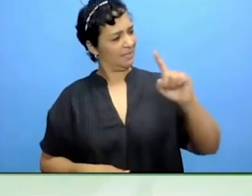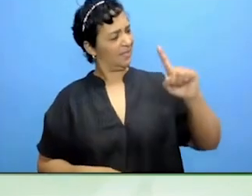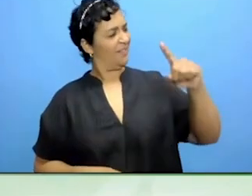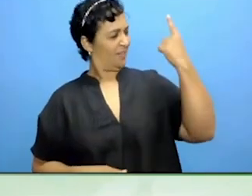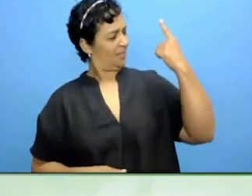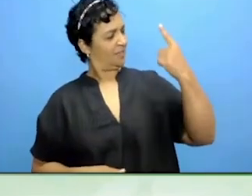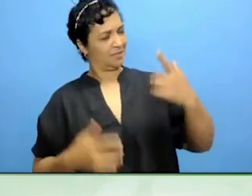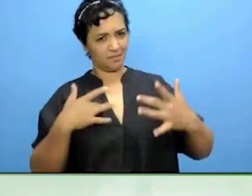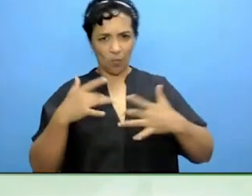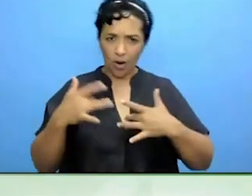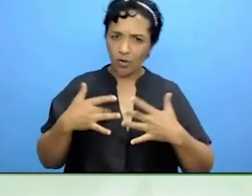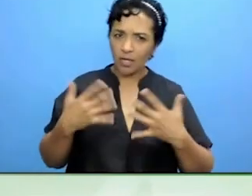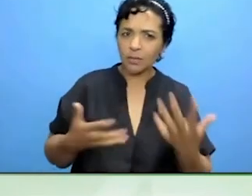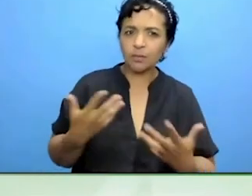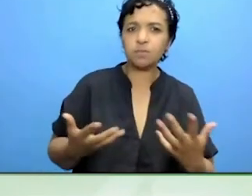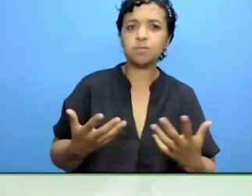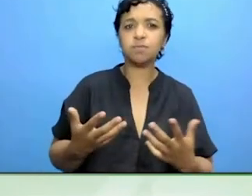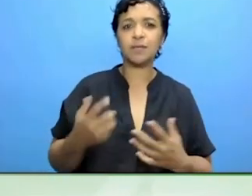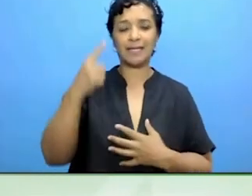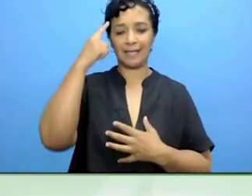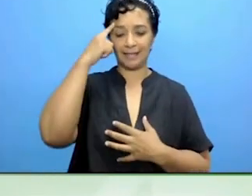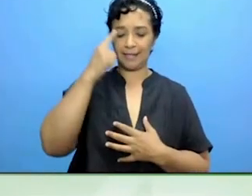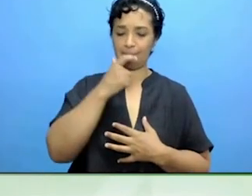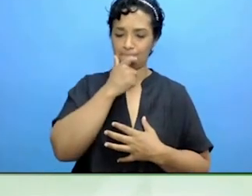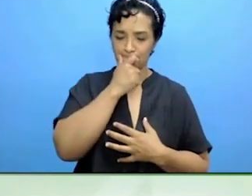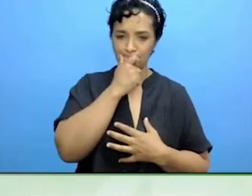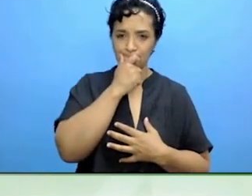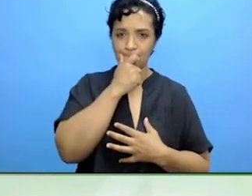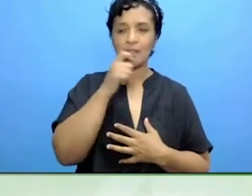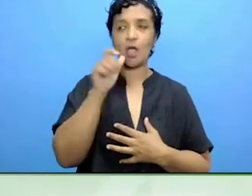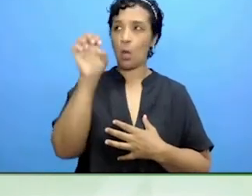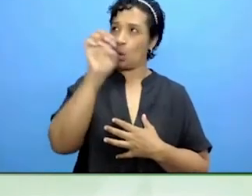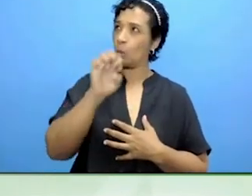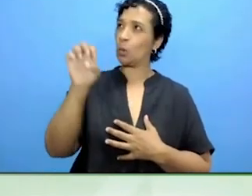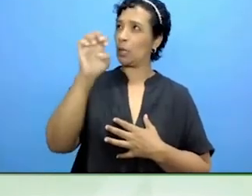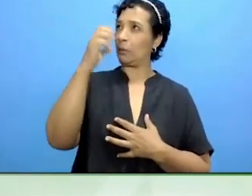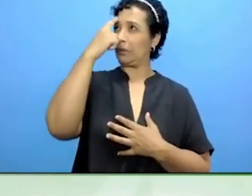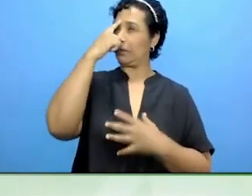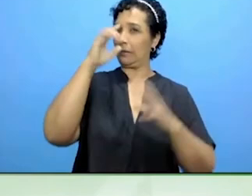might not transfer or be relevant to people in other countries, other continents.